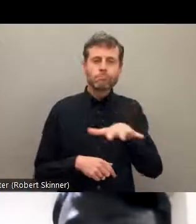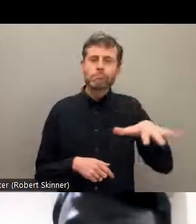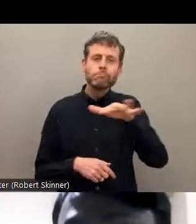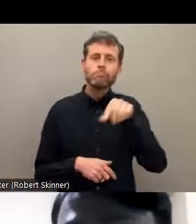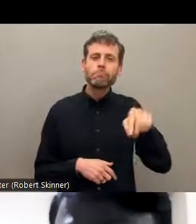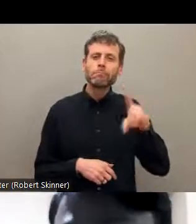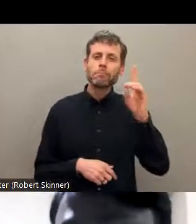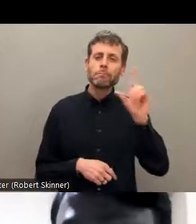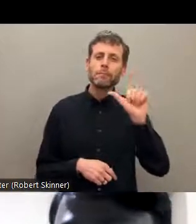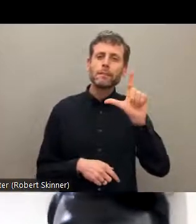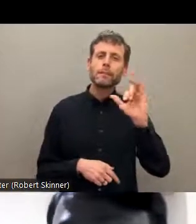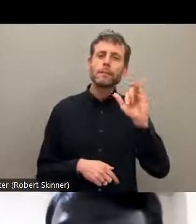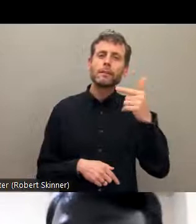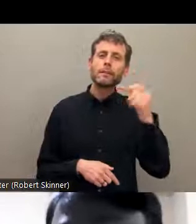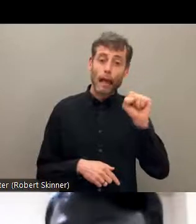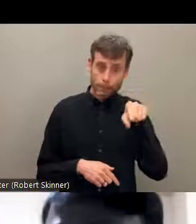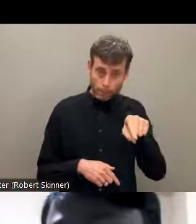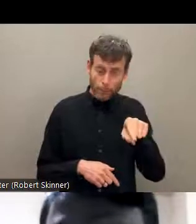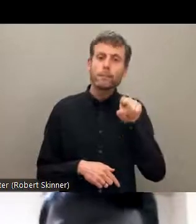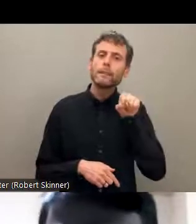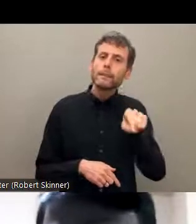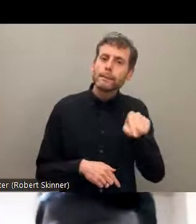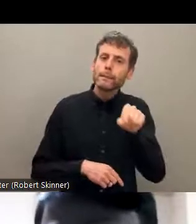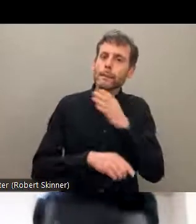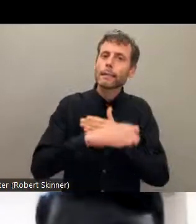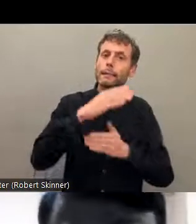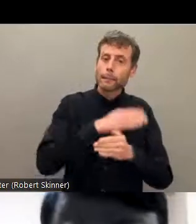that they are facing multi-layered